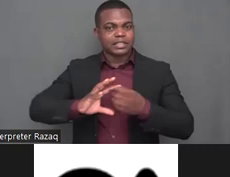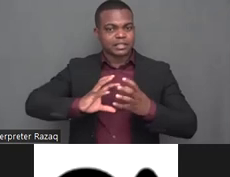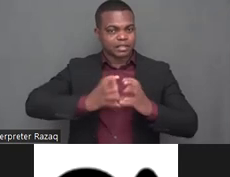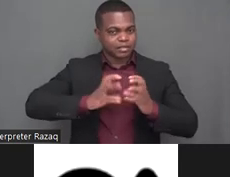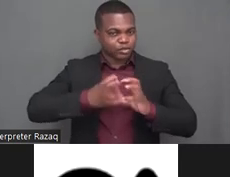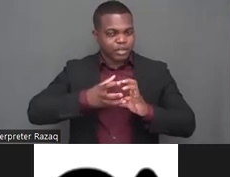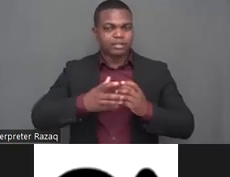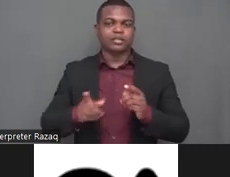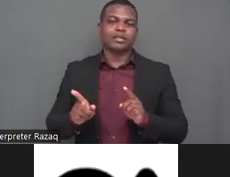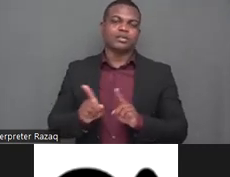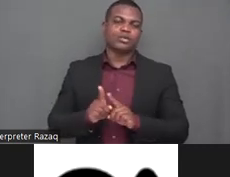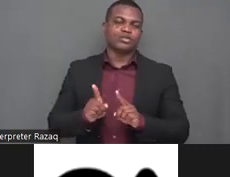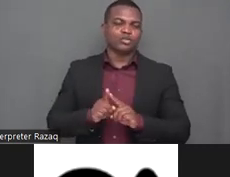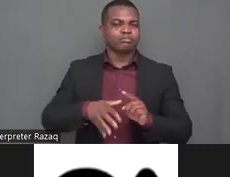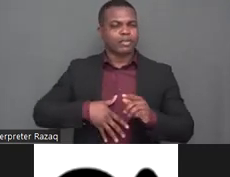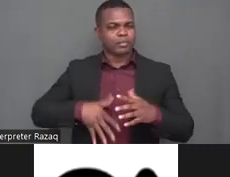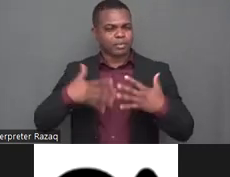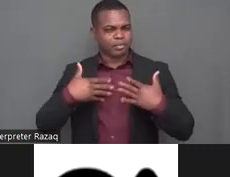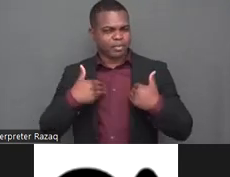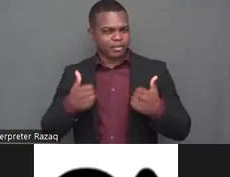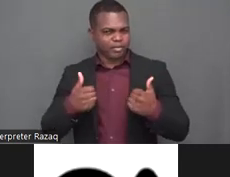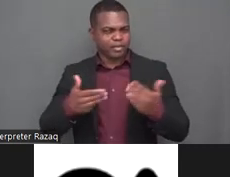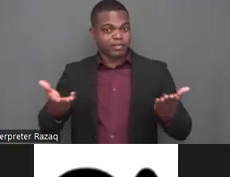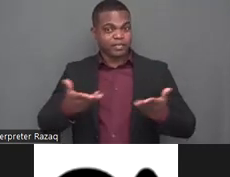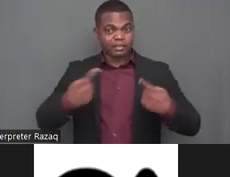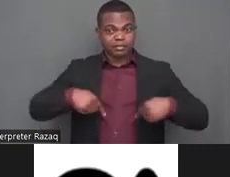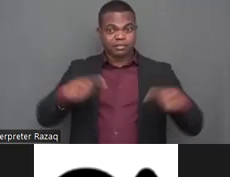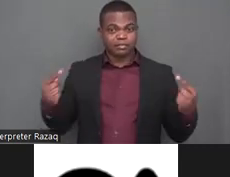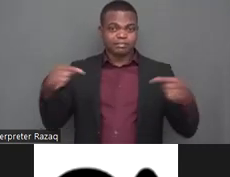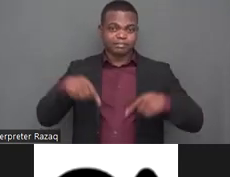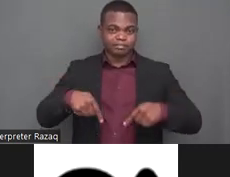the reproductive health and secondly i would like to thank the